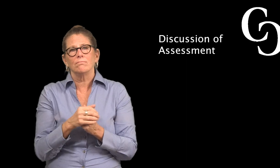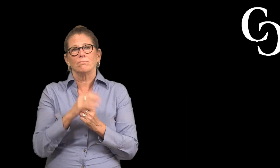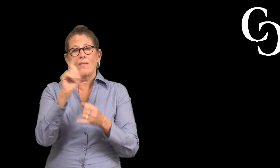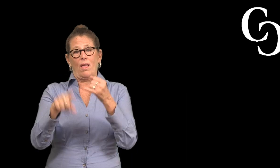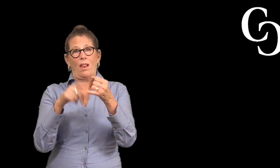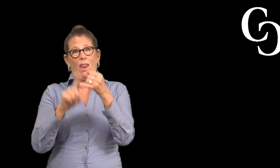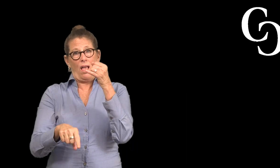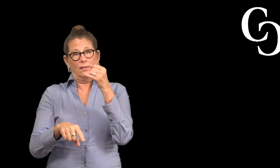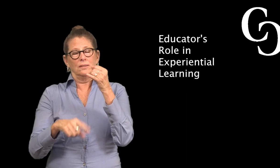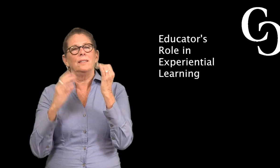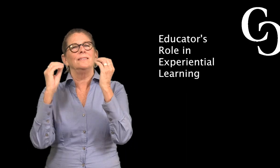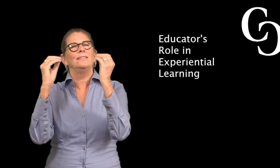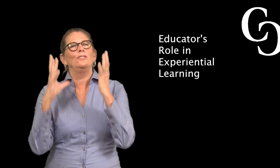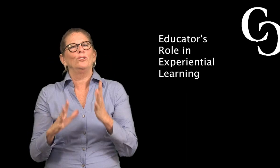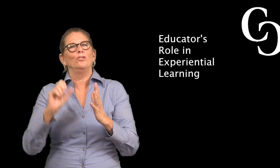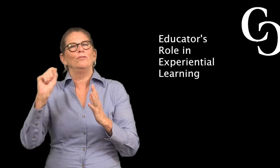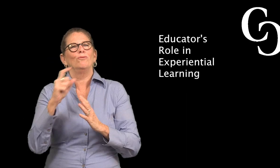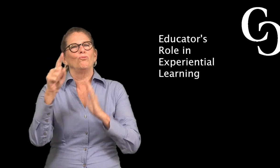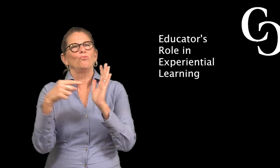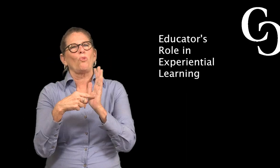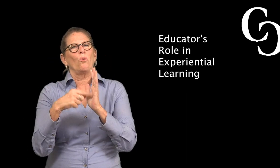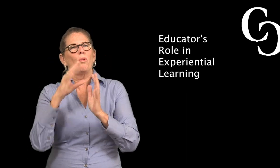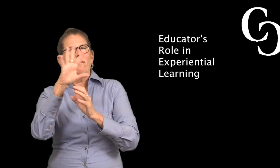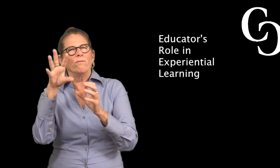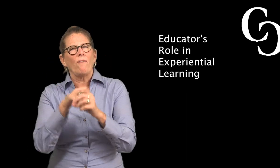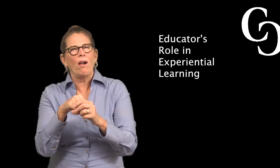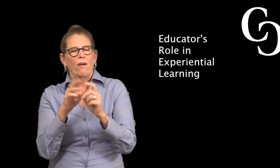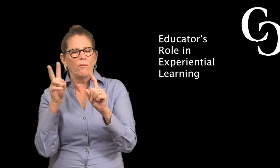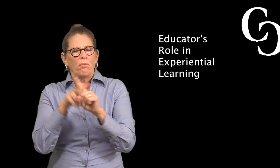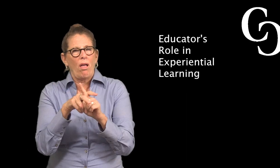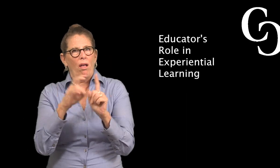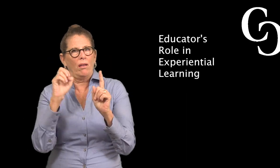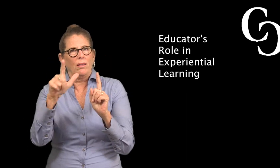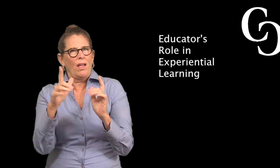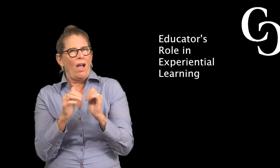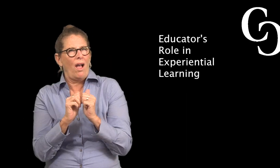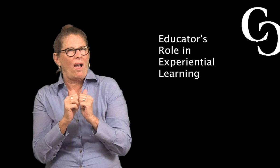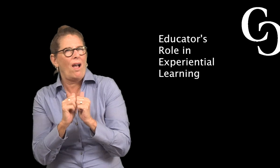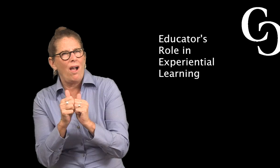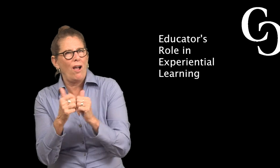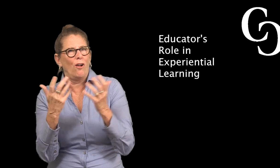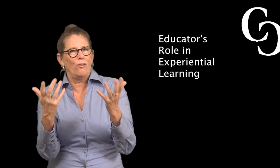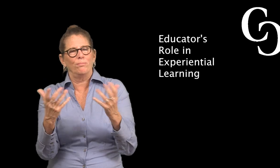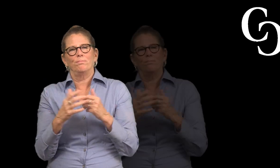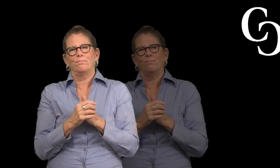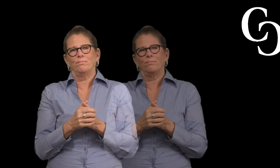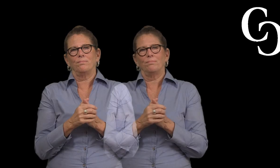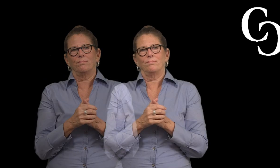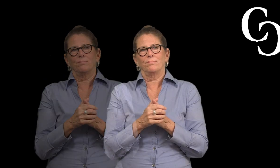and lastly, the Educator's Role in Experiential Learning.